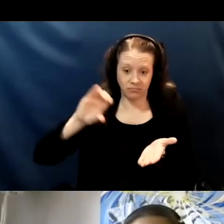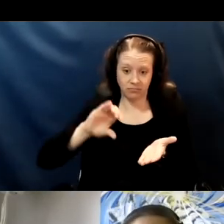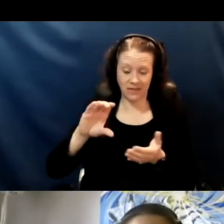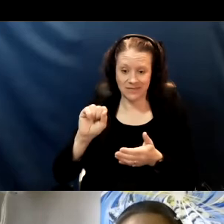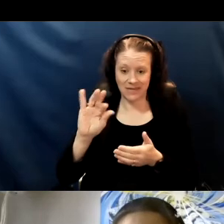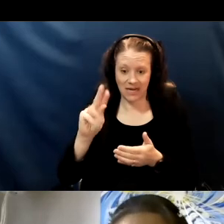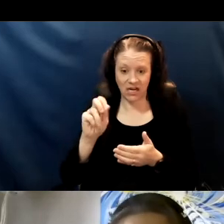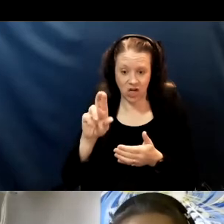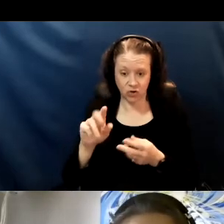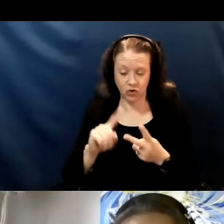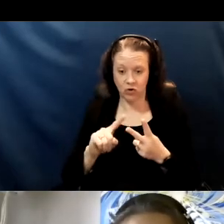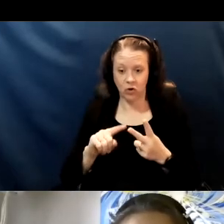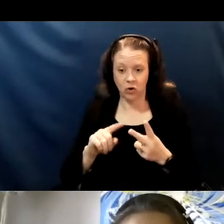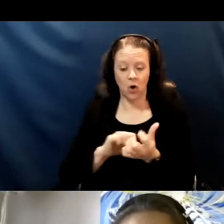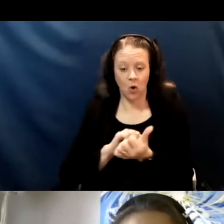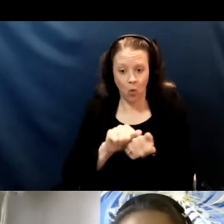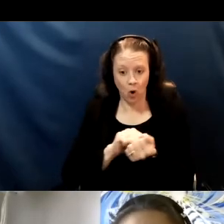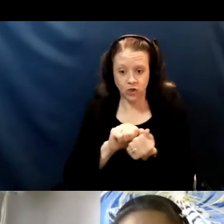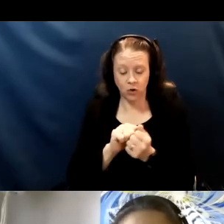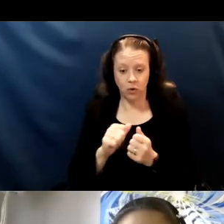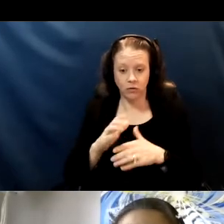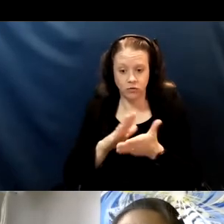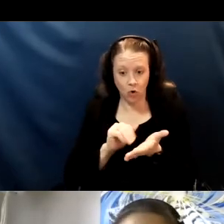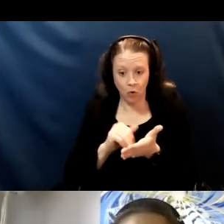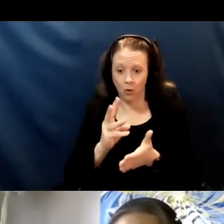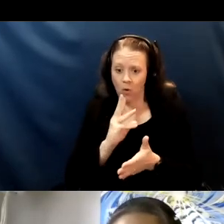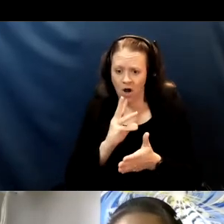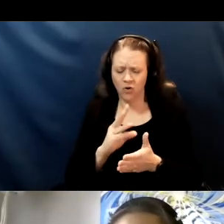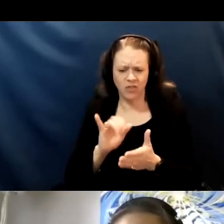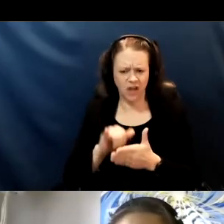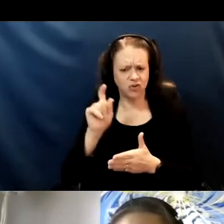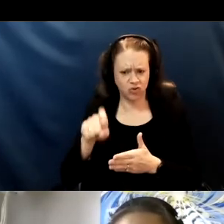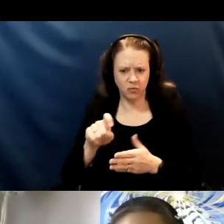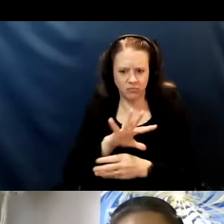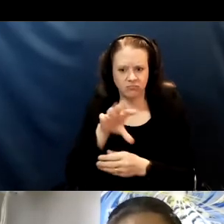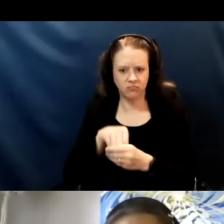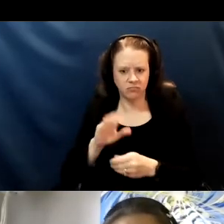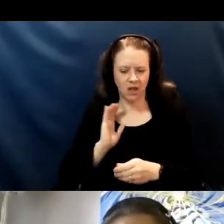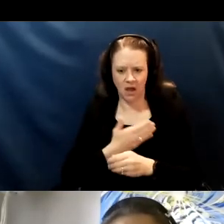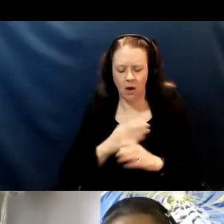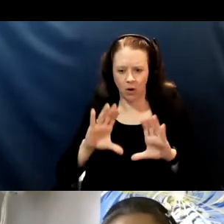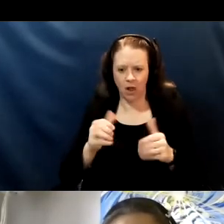It should be a part of our classroom routines. Deep cleanings on the other hand are not as helpful